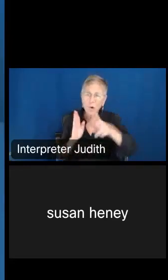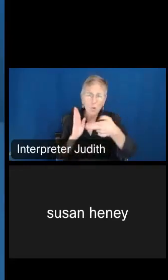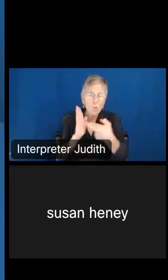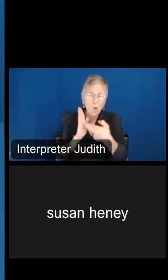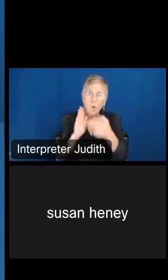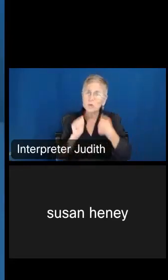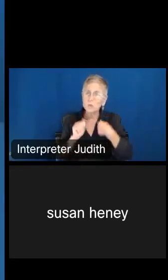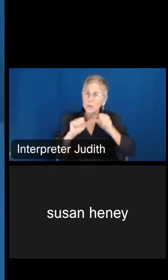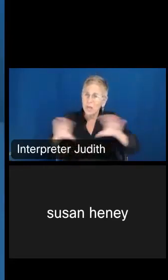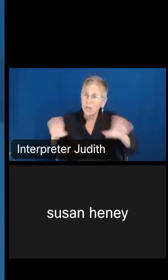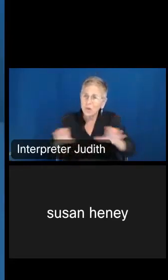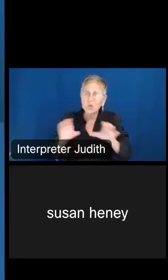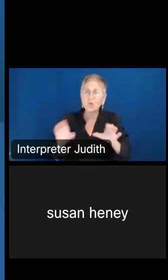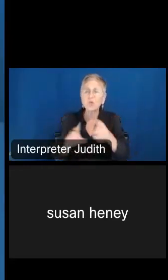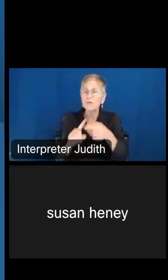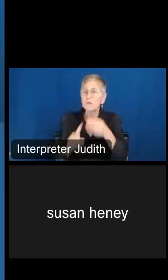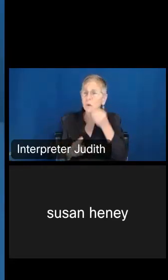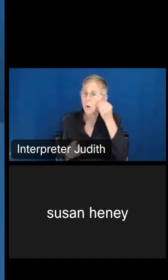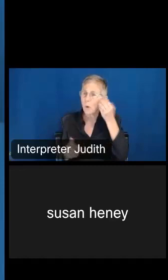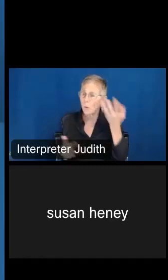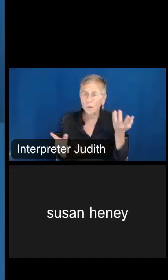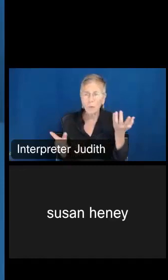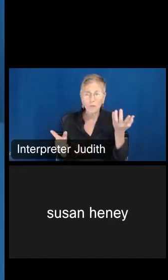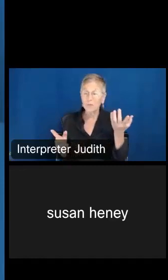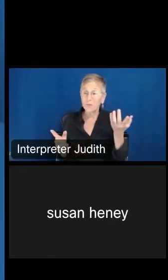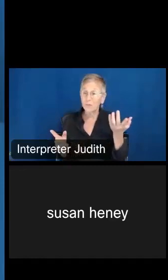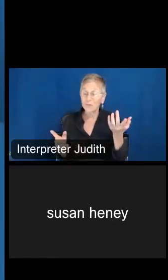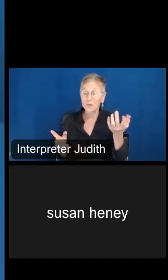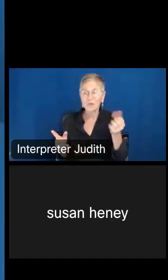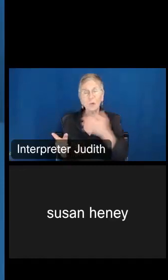we can do from home, and therefore, please, please give us these opportunities, because